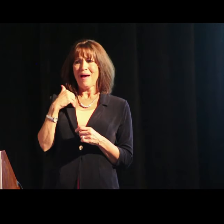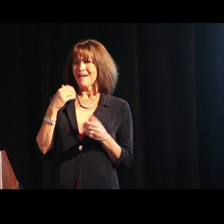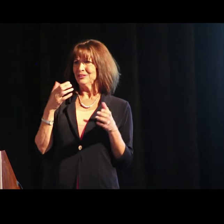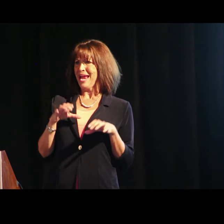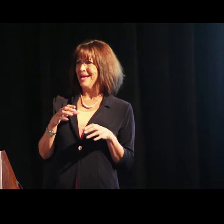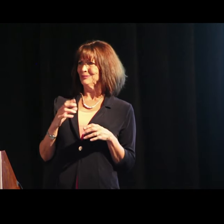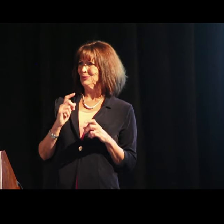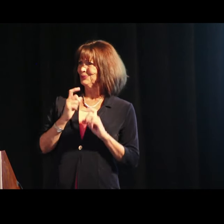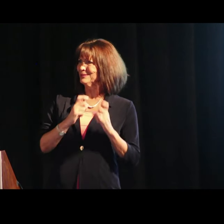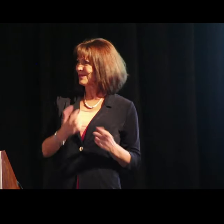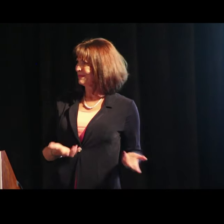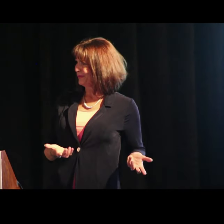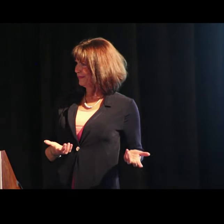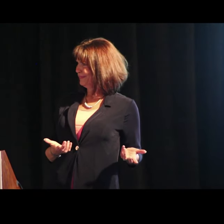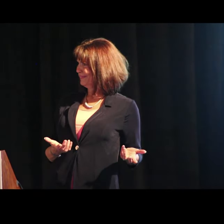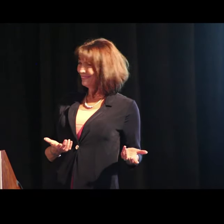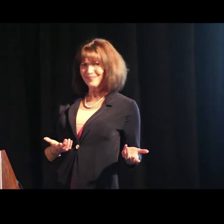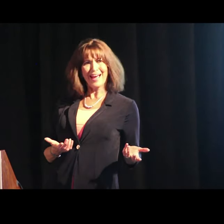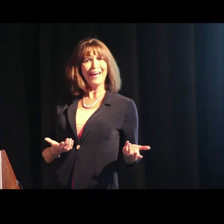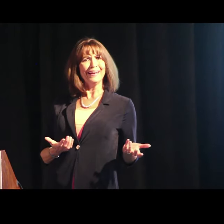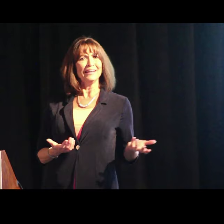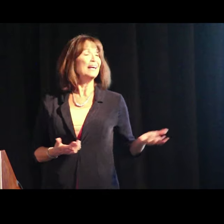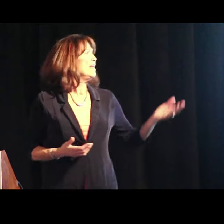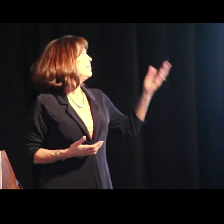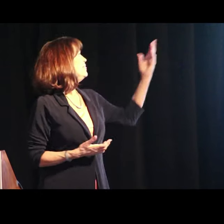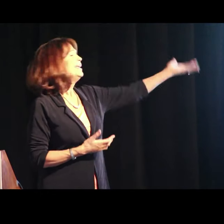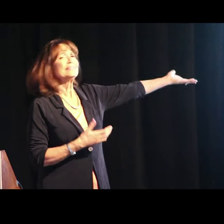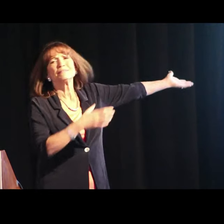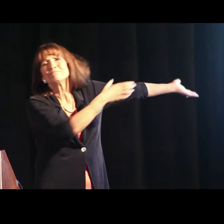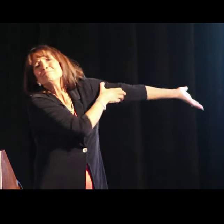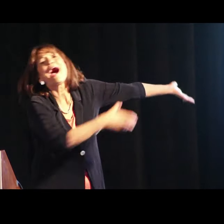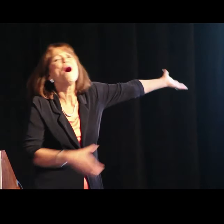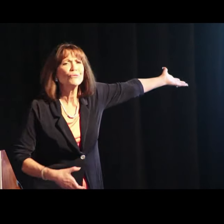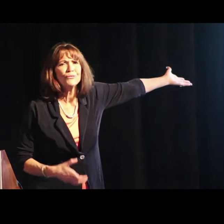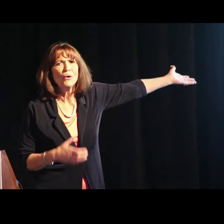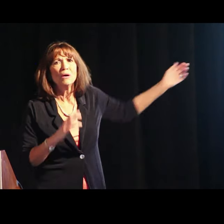Why should the kid even think they have a chance to contribute? Why would they?